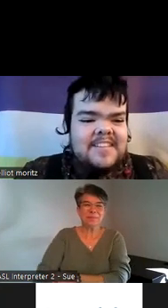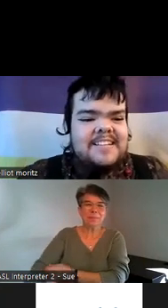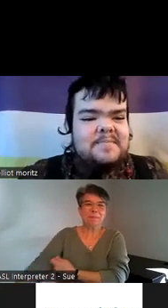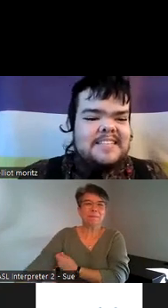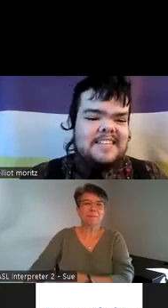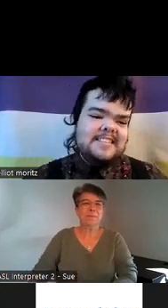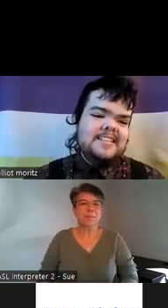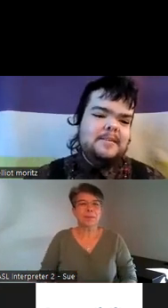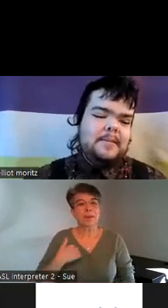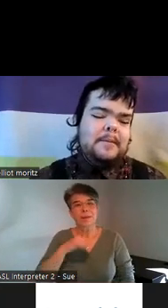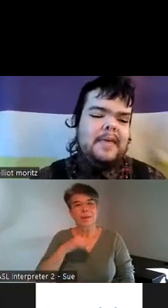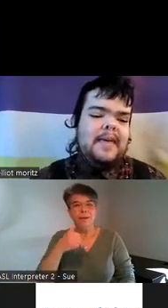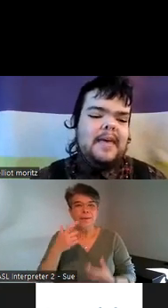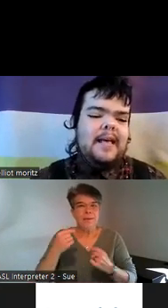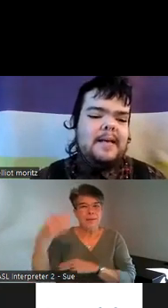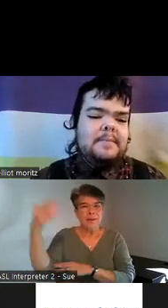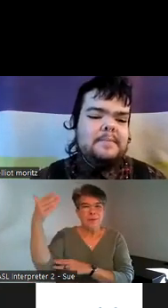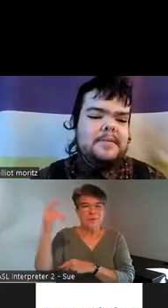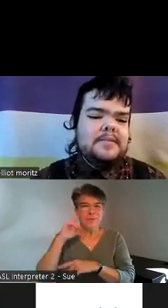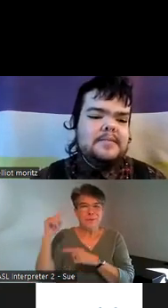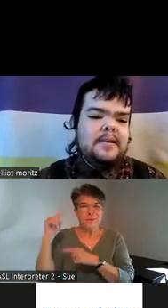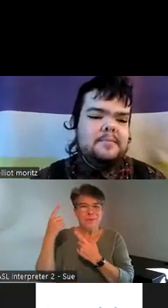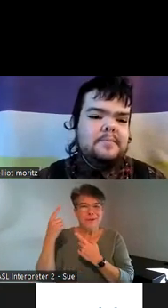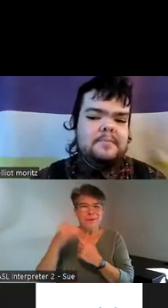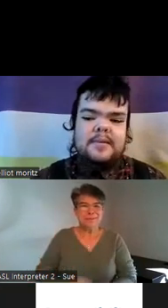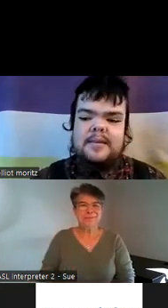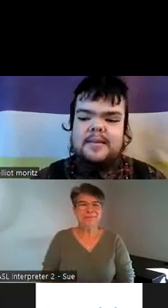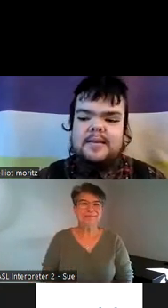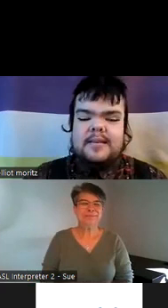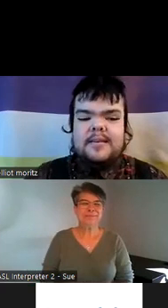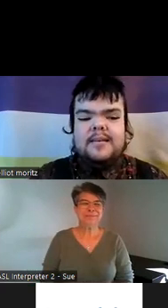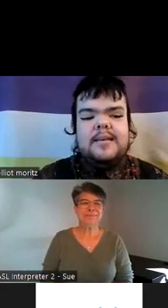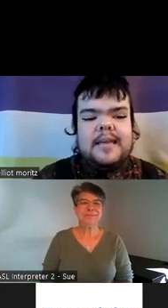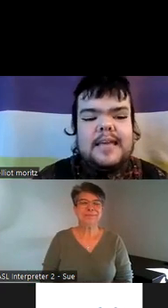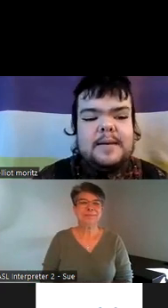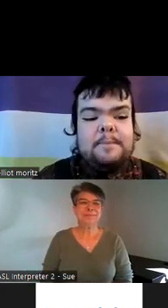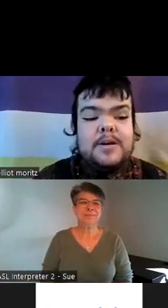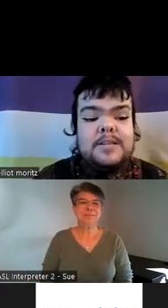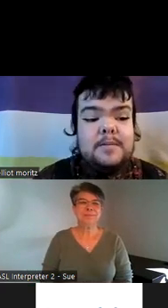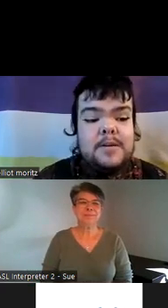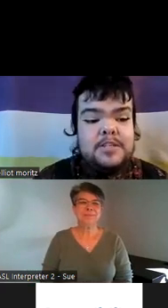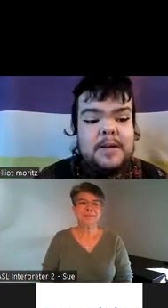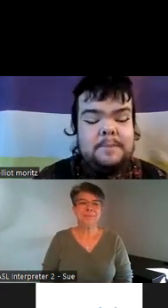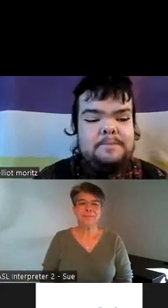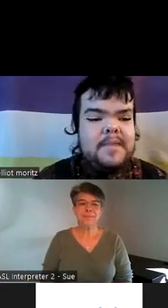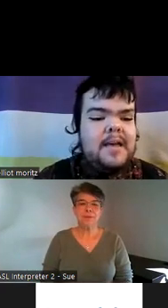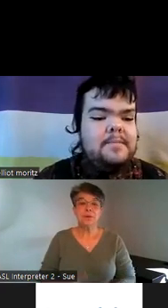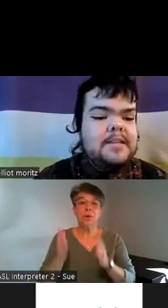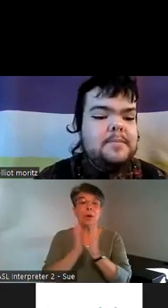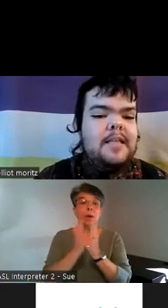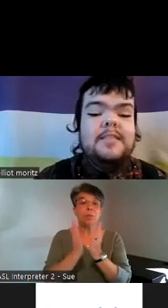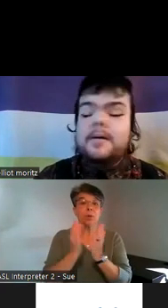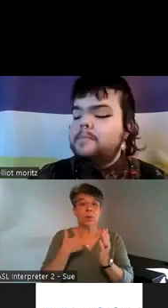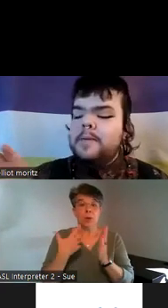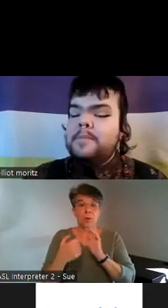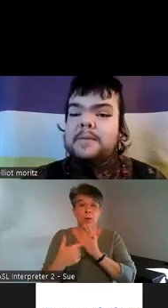not done presentations in a little bit um some books that I want to share um because a a big